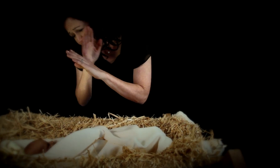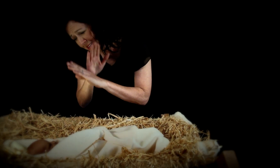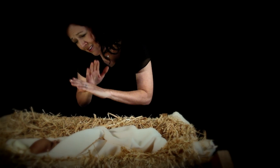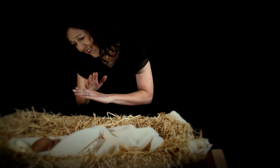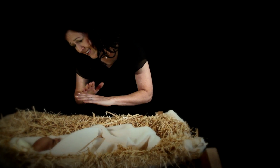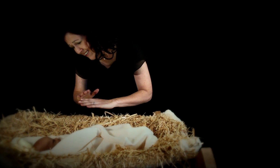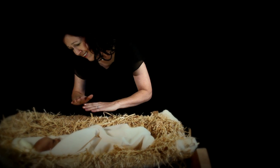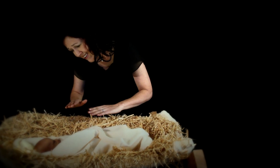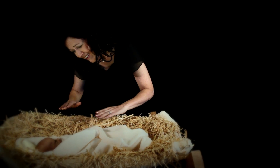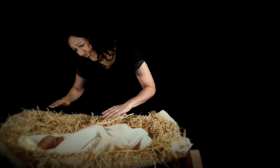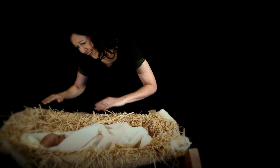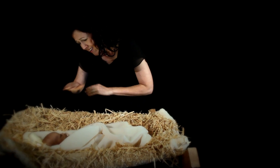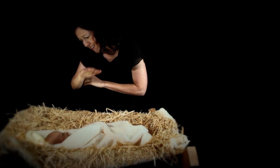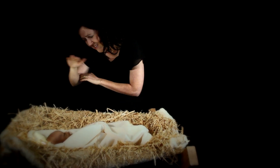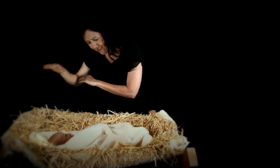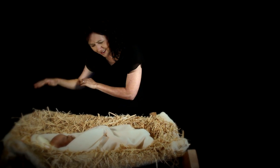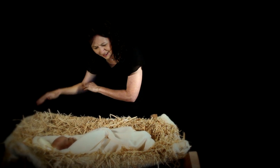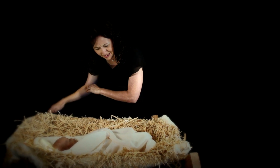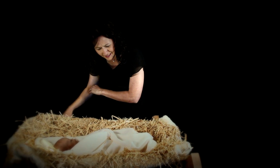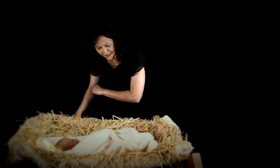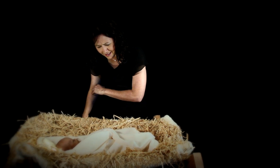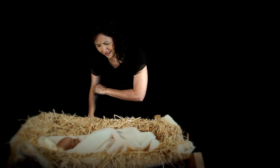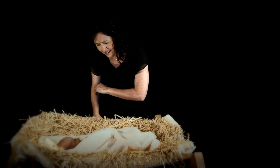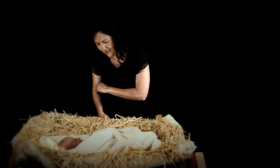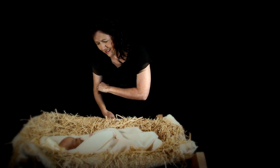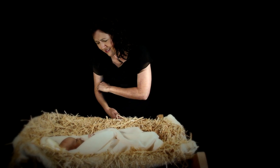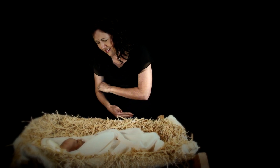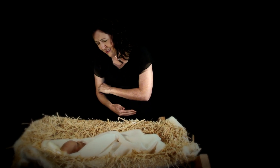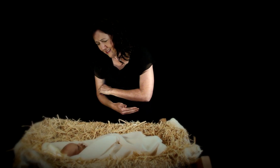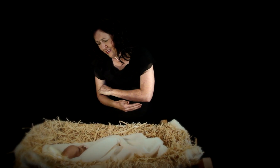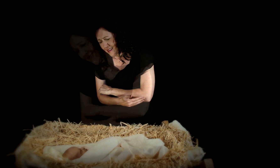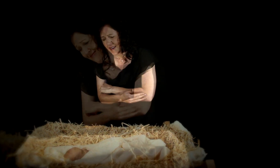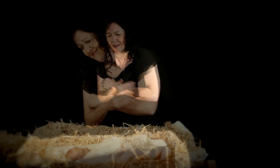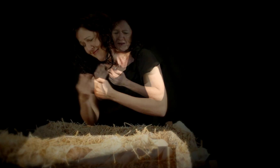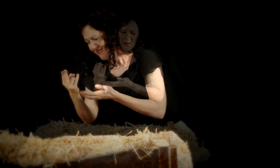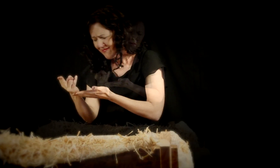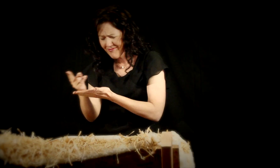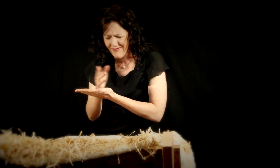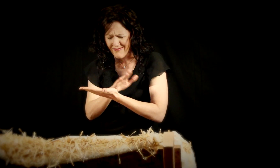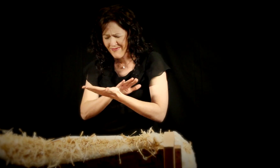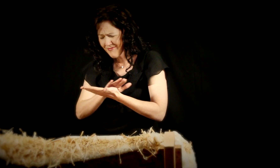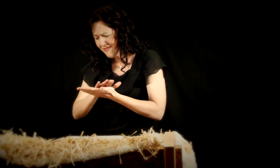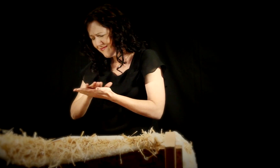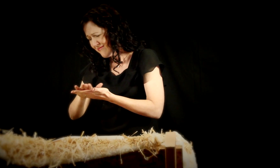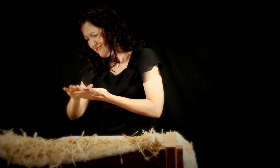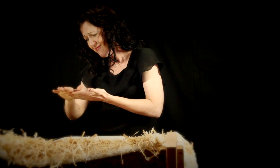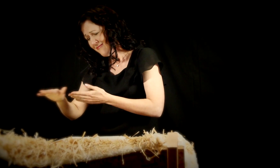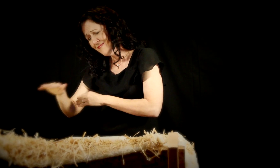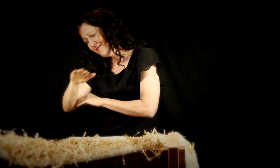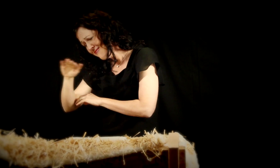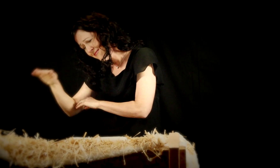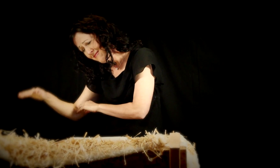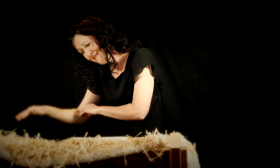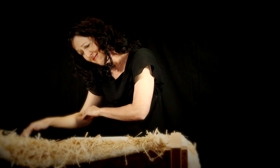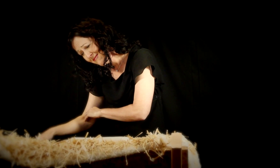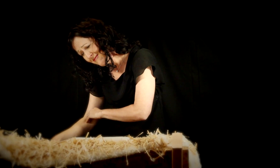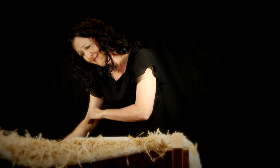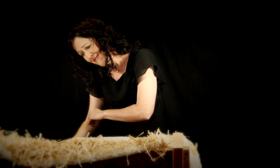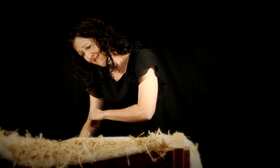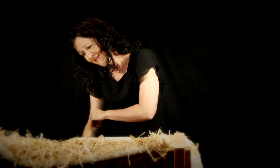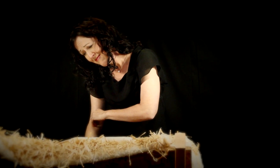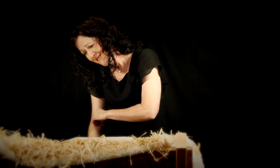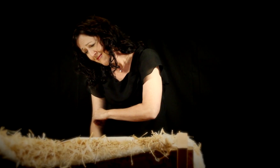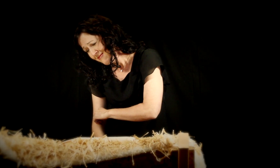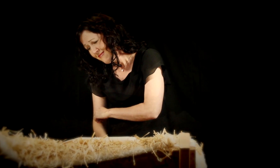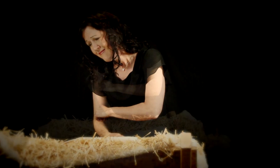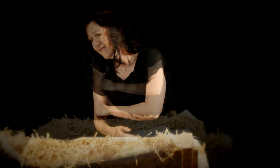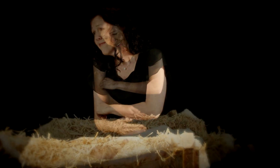Silent night, holy night